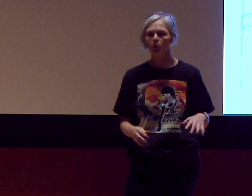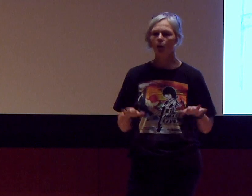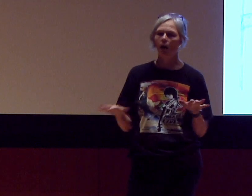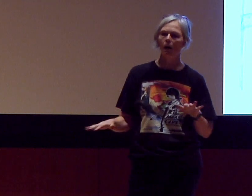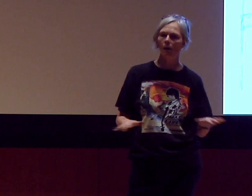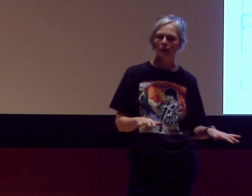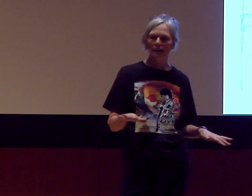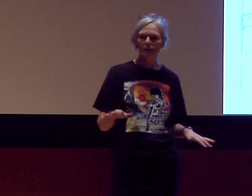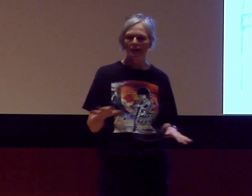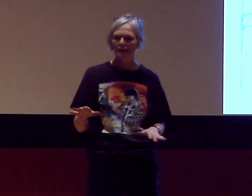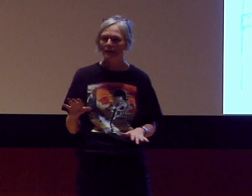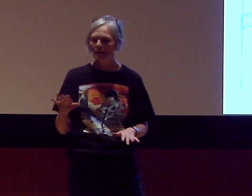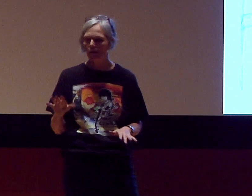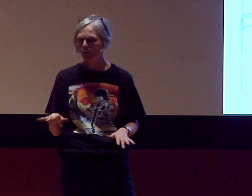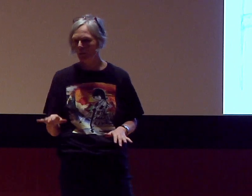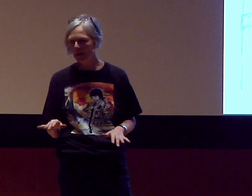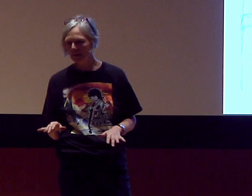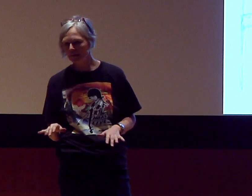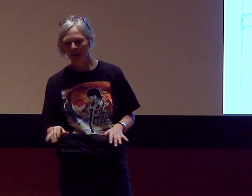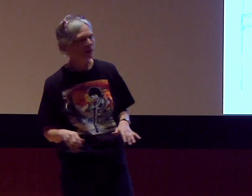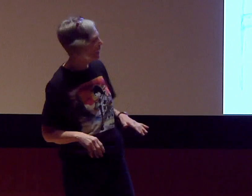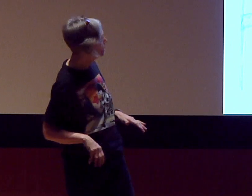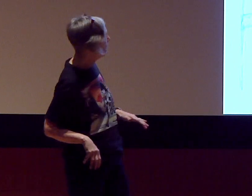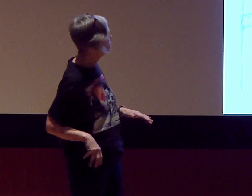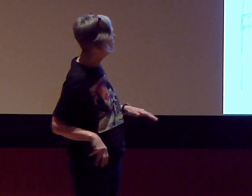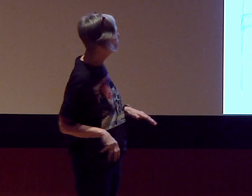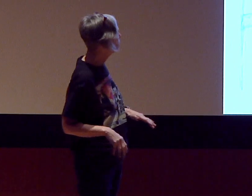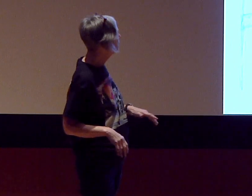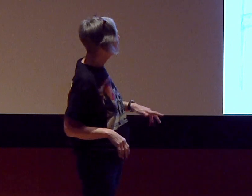We’re all gifted in our own ways. A lot of people…